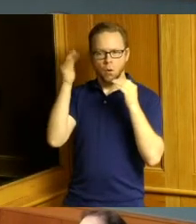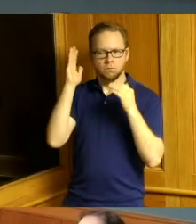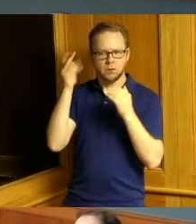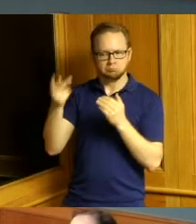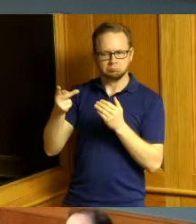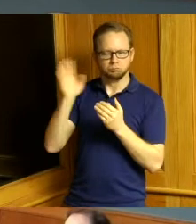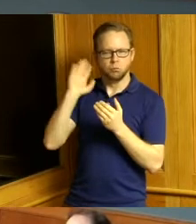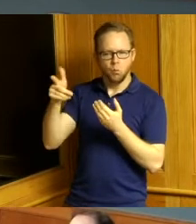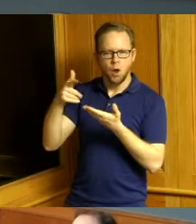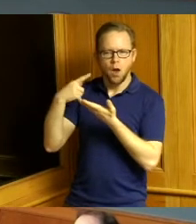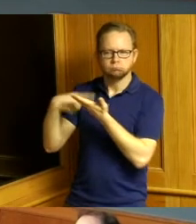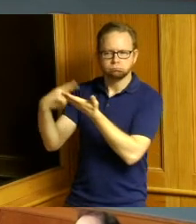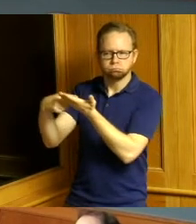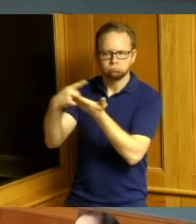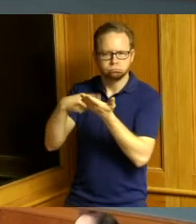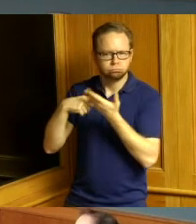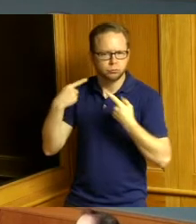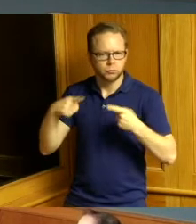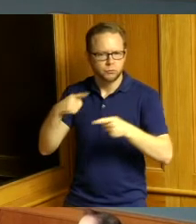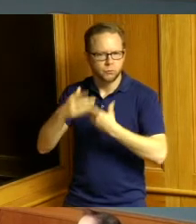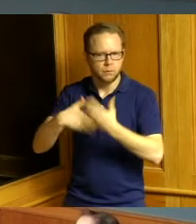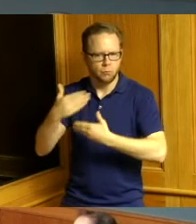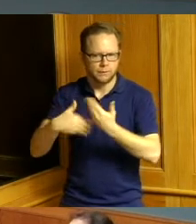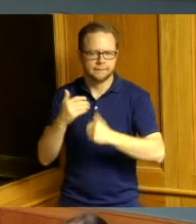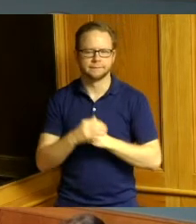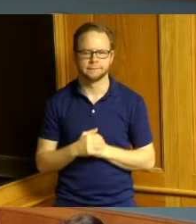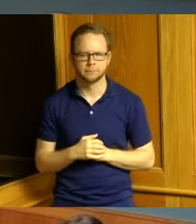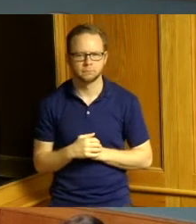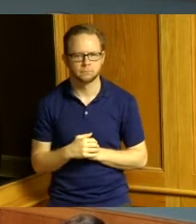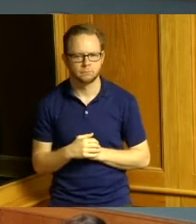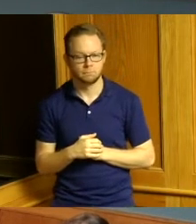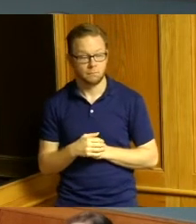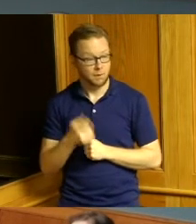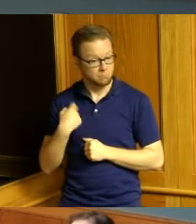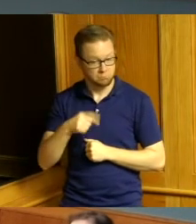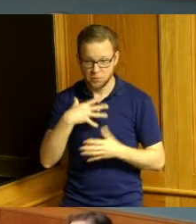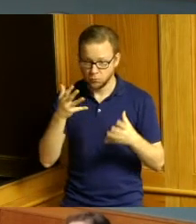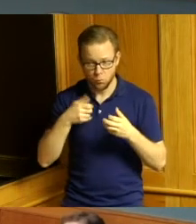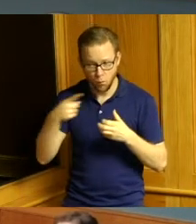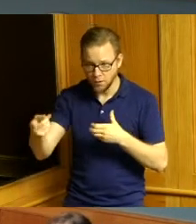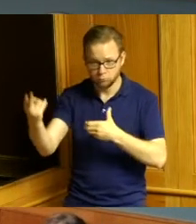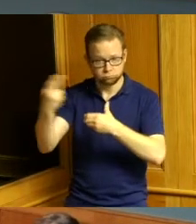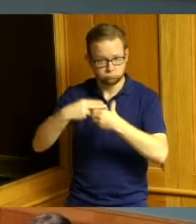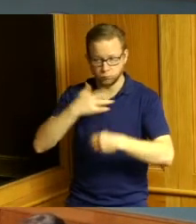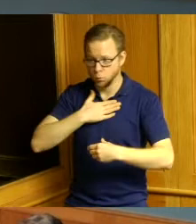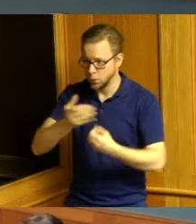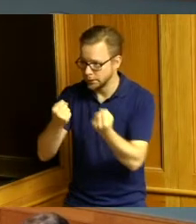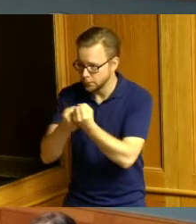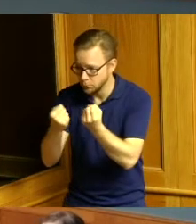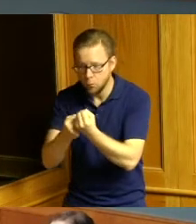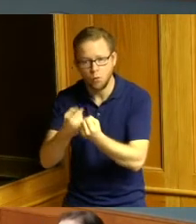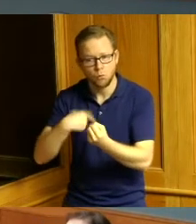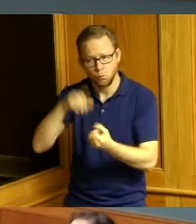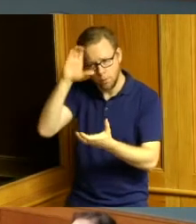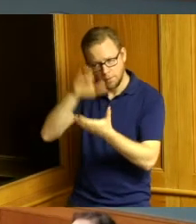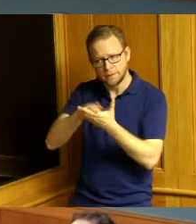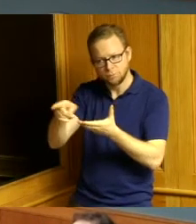as this process goes on because we want you on board we believe you support this initiative and